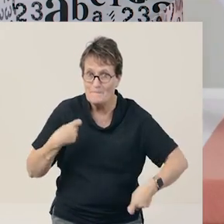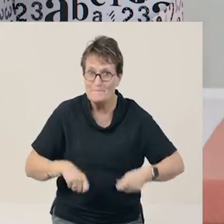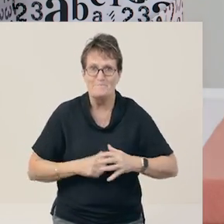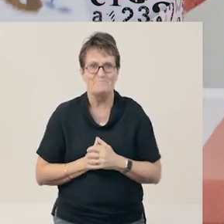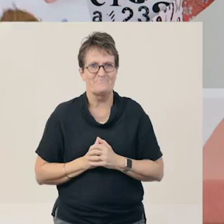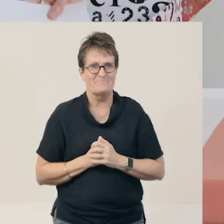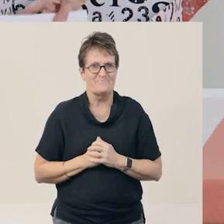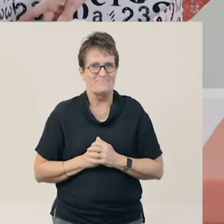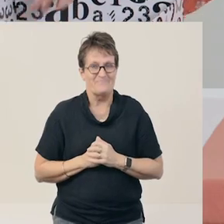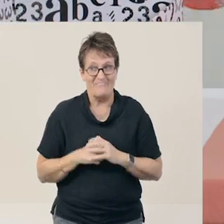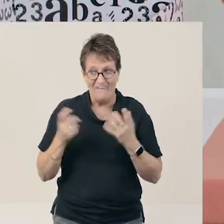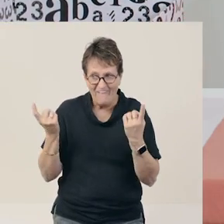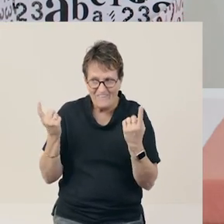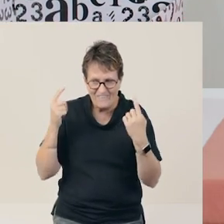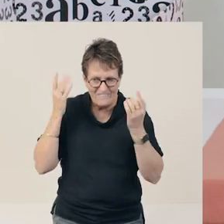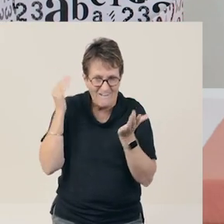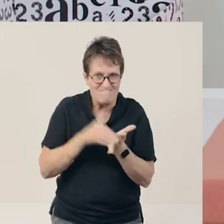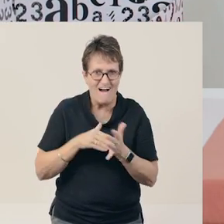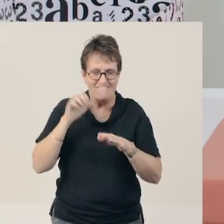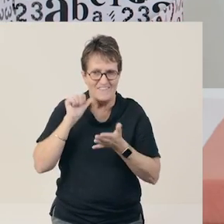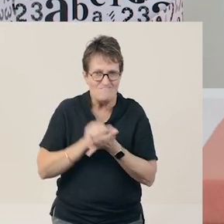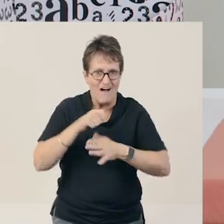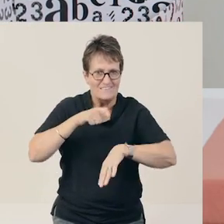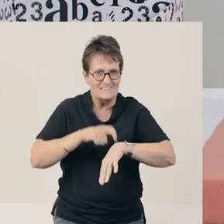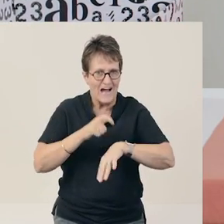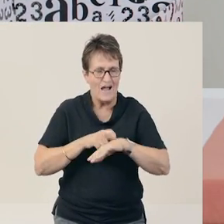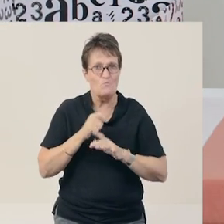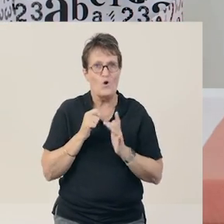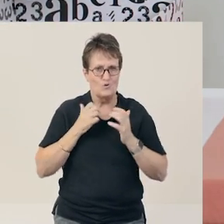You've come to help us learn about syllables. I have.